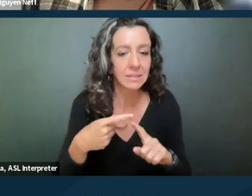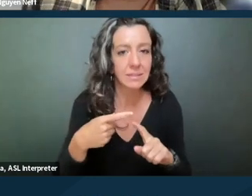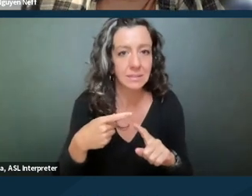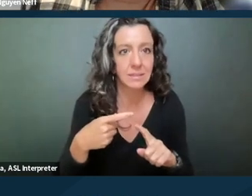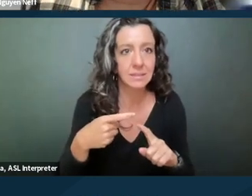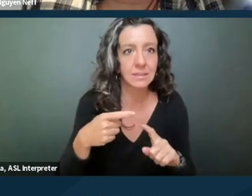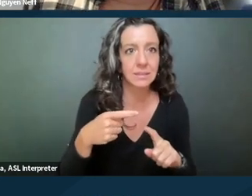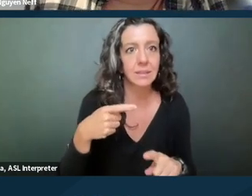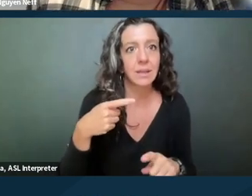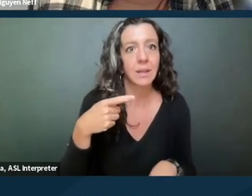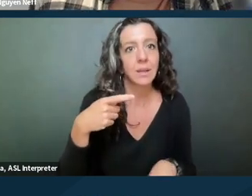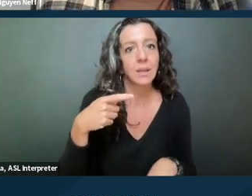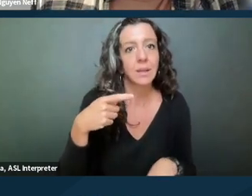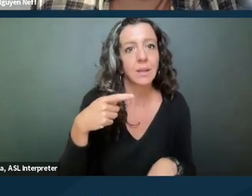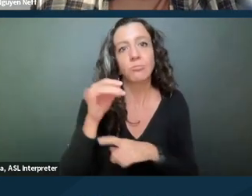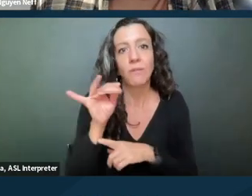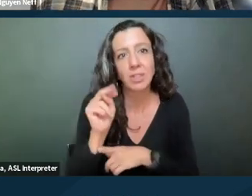from keeping up with rent and stuff like that.